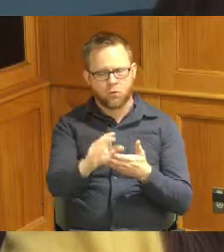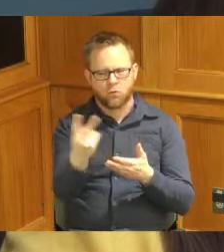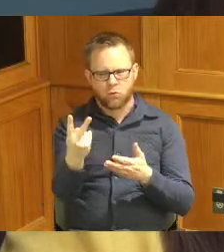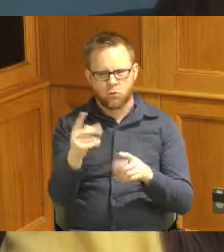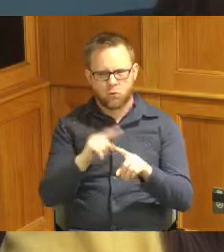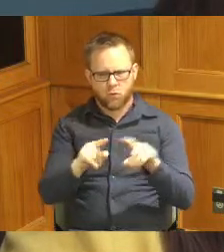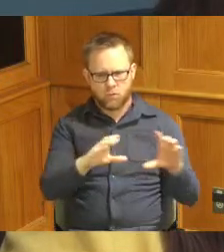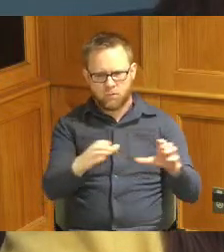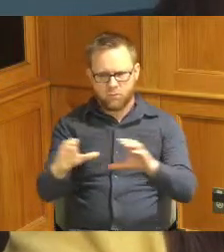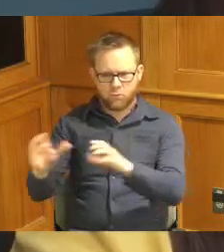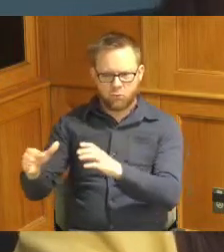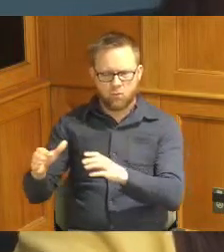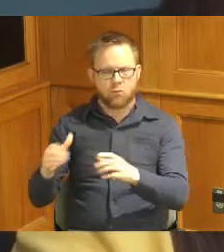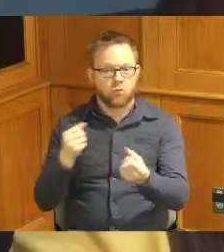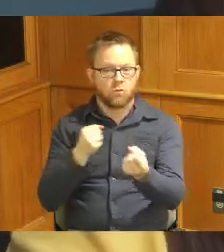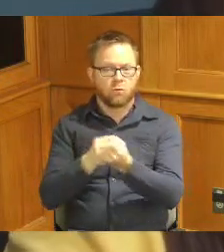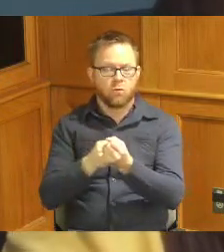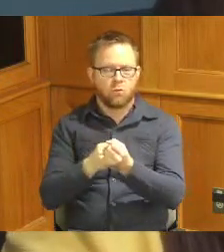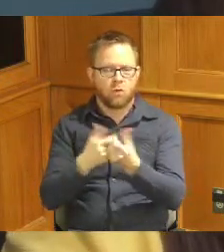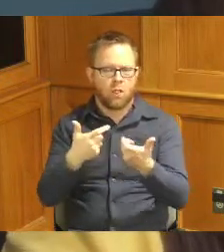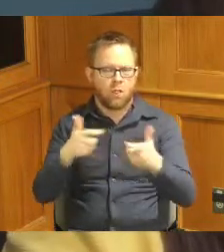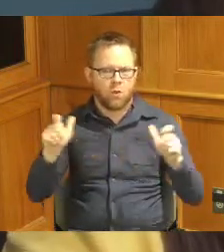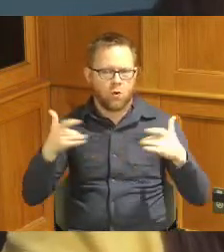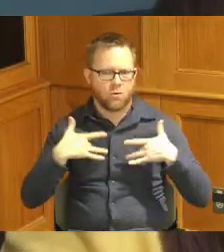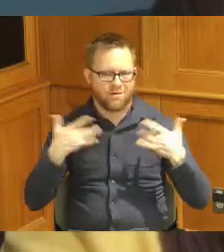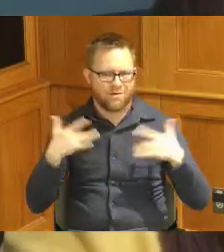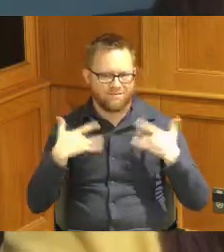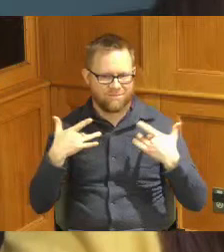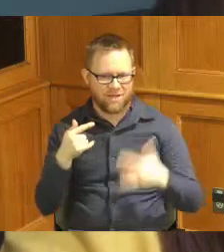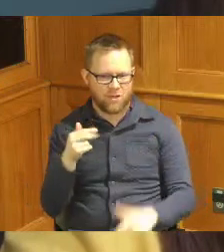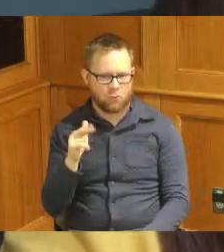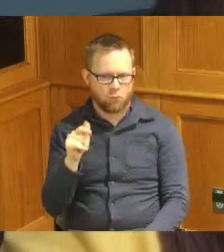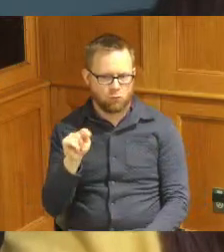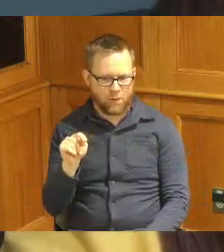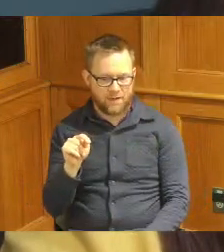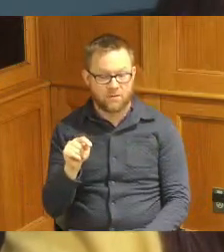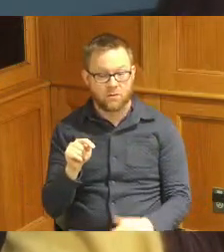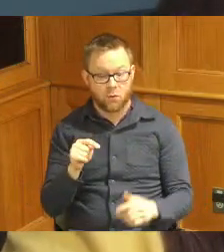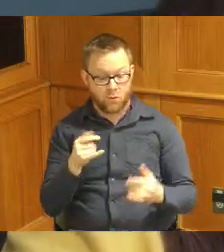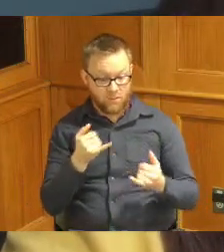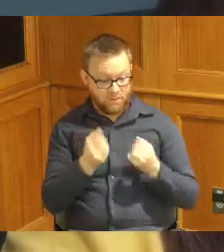for large event grants so at the beginning of the year I asked my colleagues could we look at